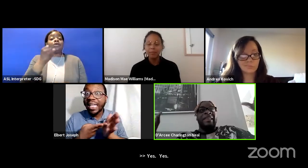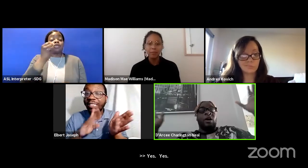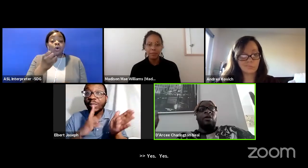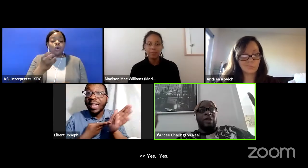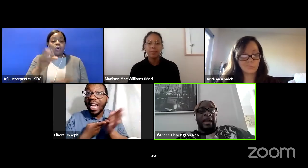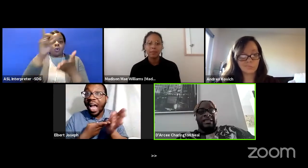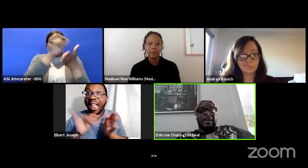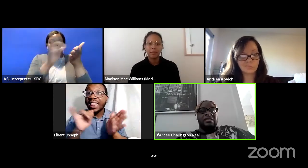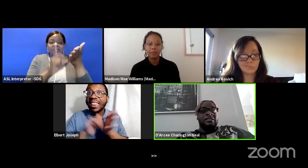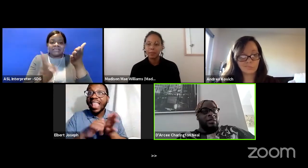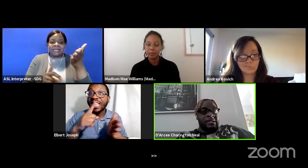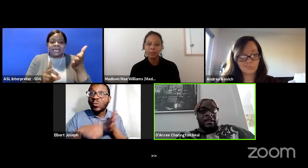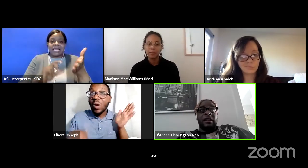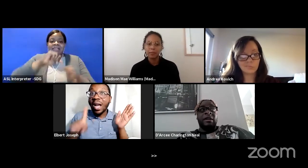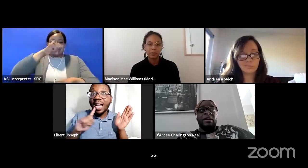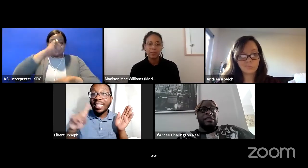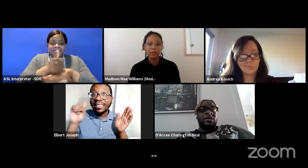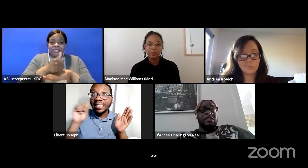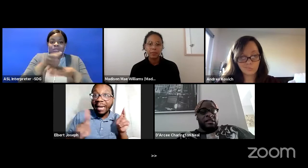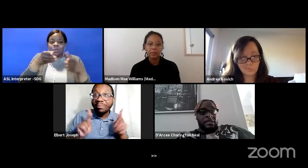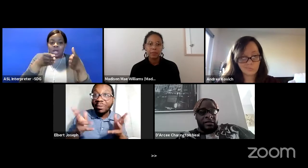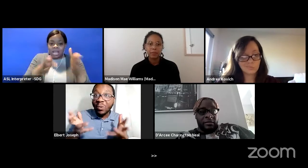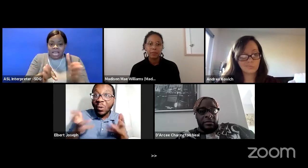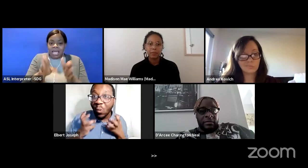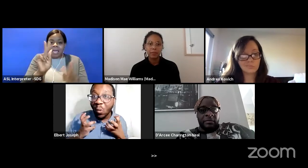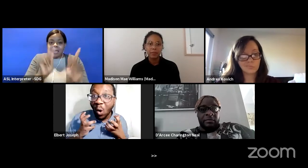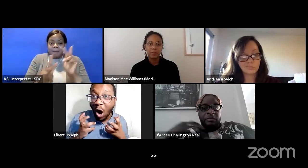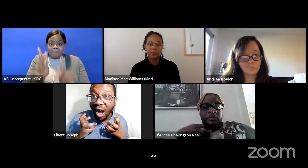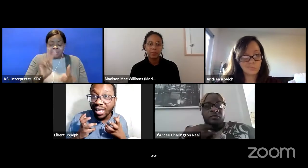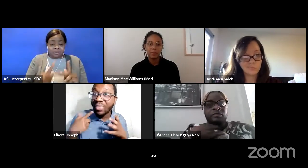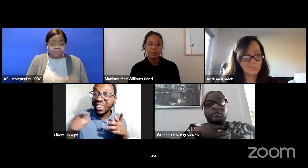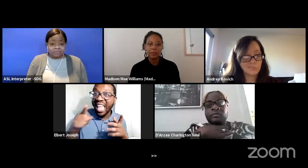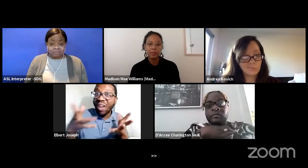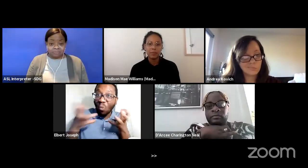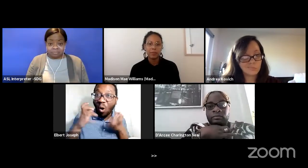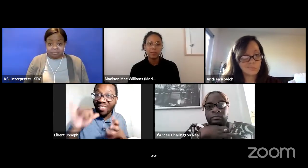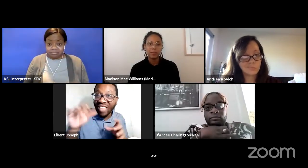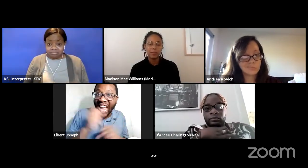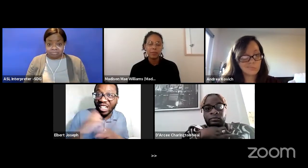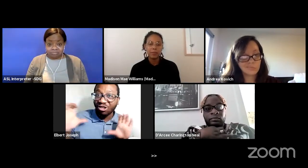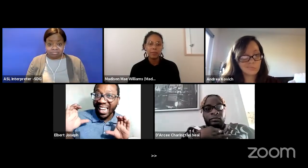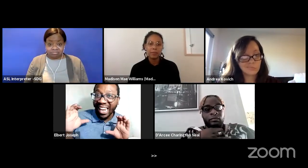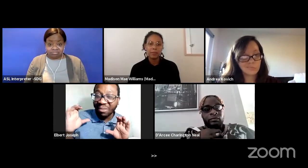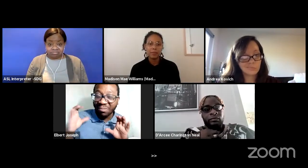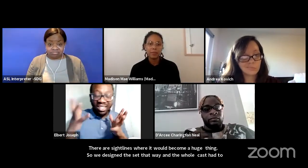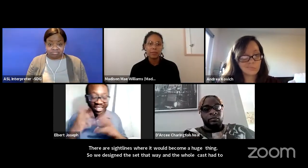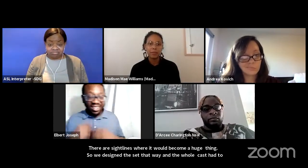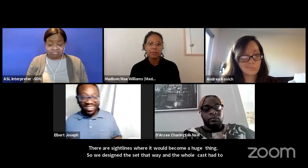And the whole cast had to do this. And D'Arcee to interrupt just to be honest with you that people want that.